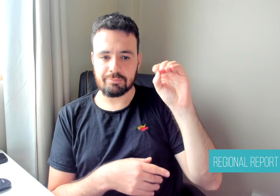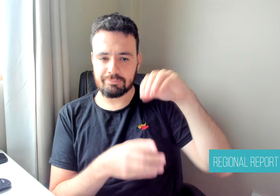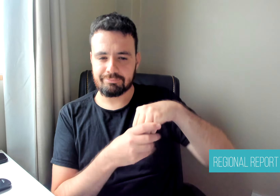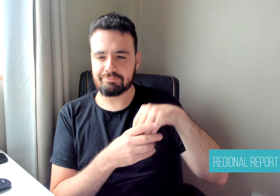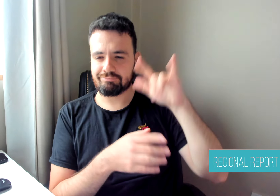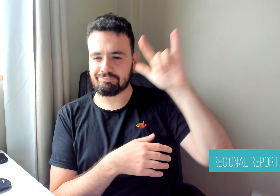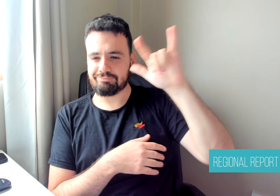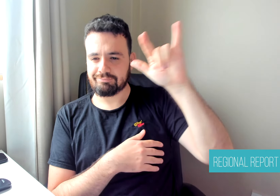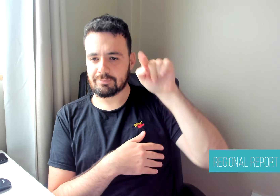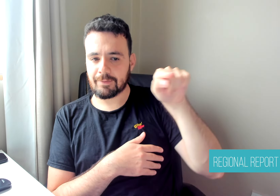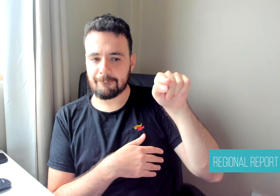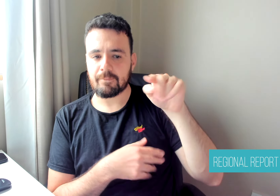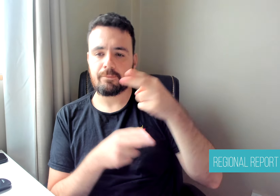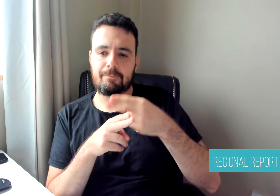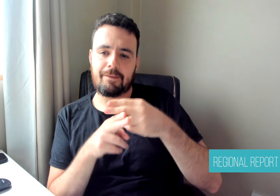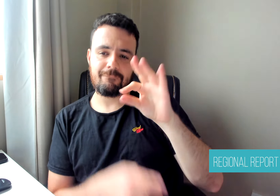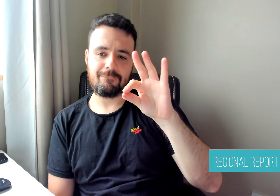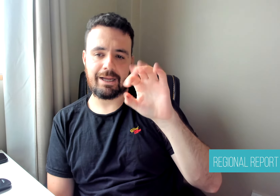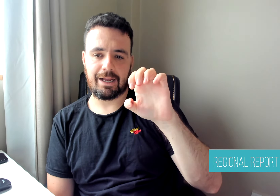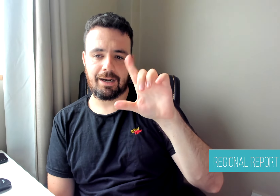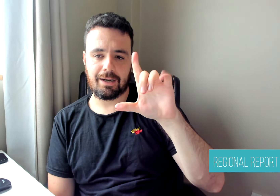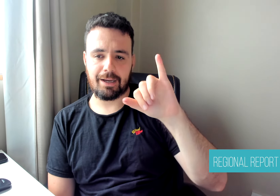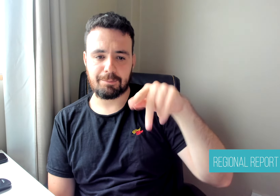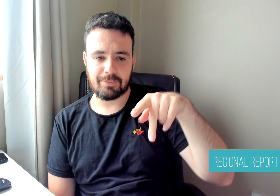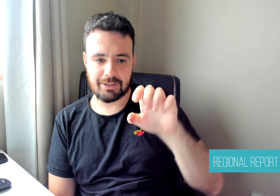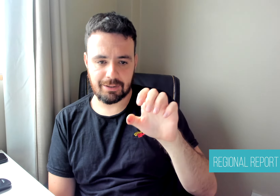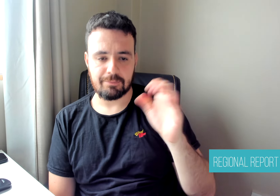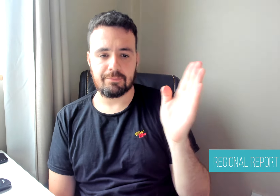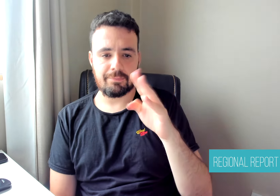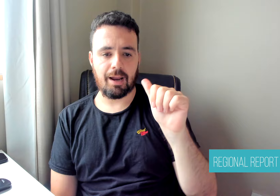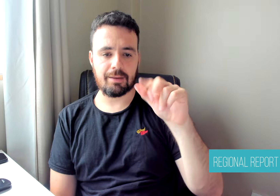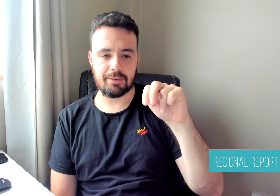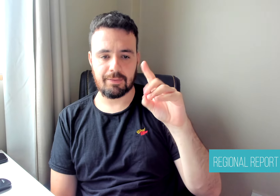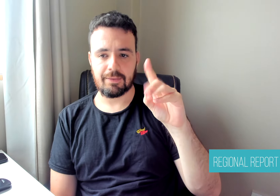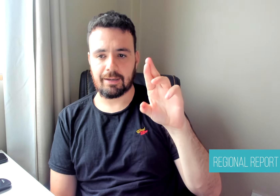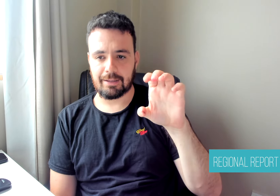know that we commit to bring geographies closer, but also